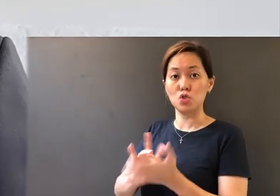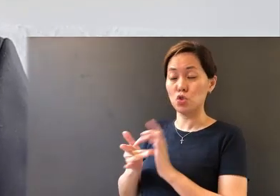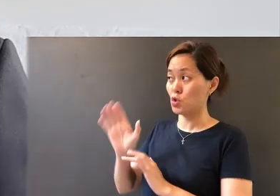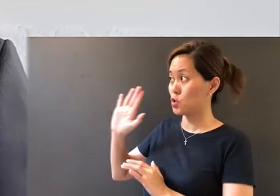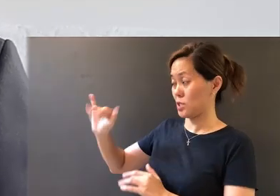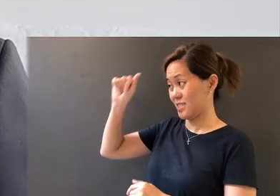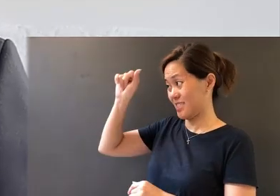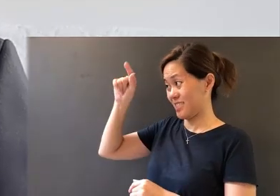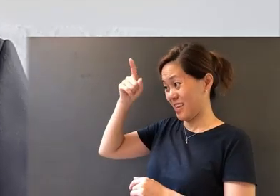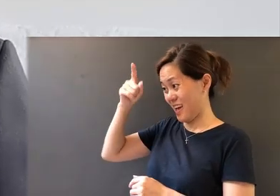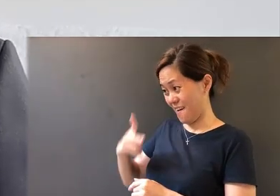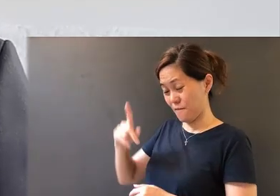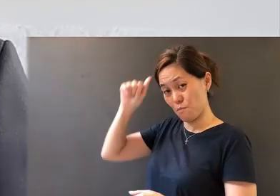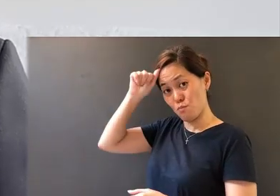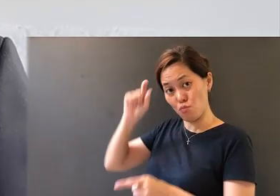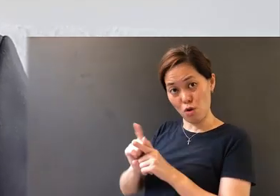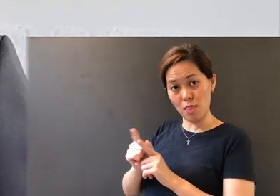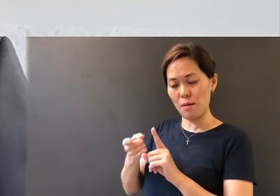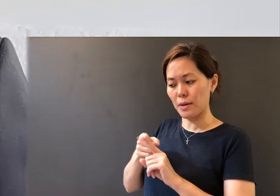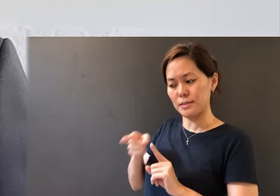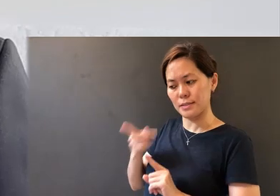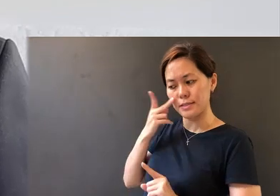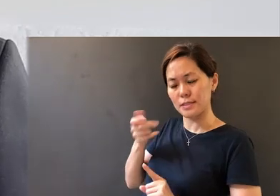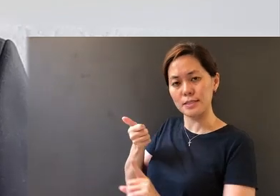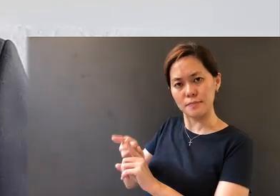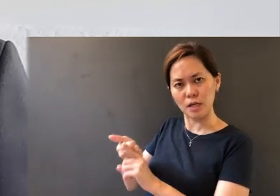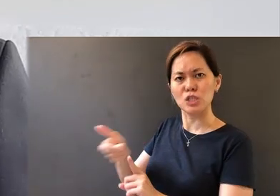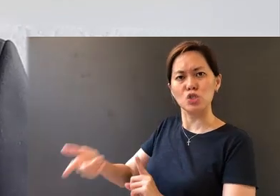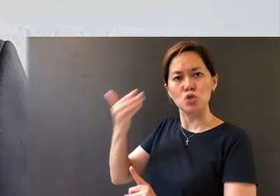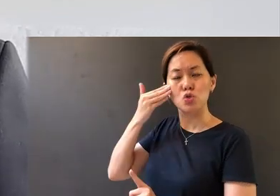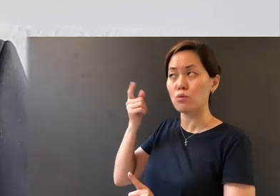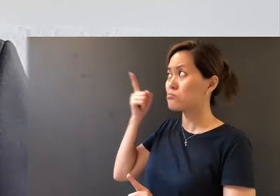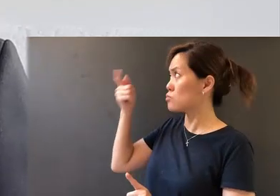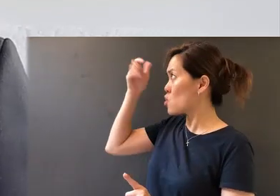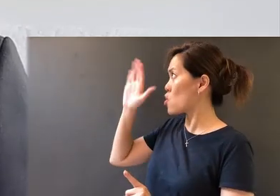he sees himself and he knows that he is a servant of God,